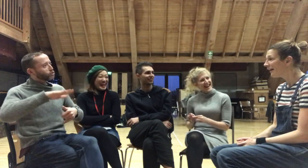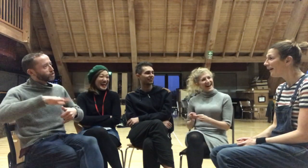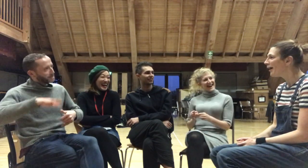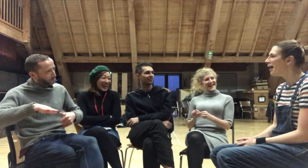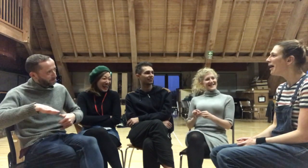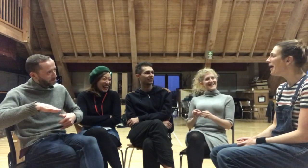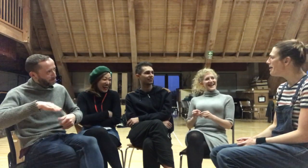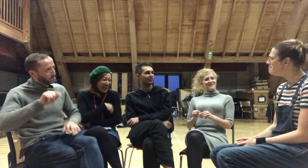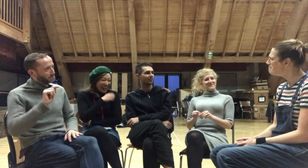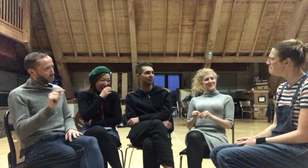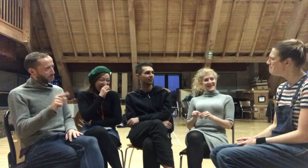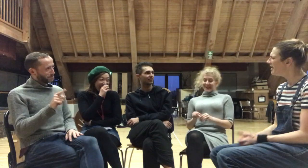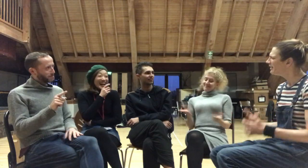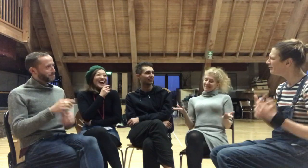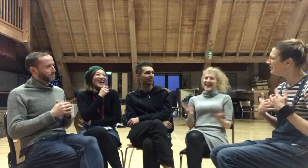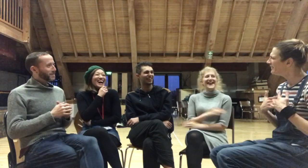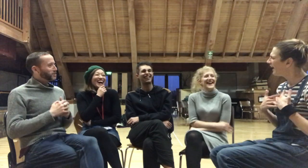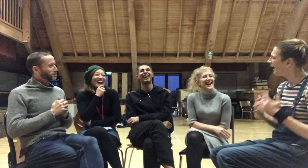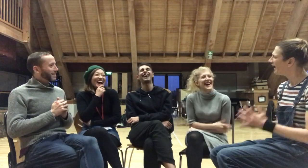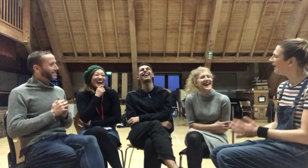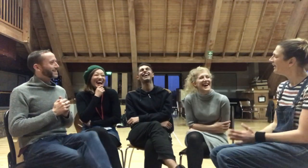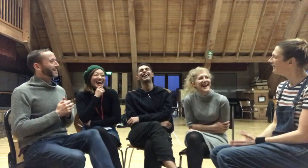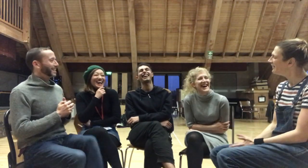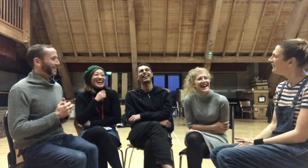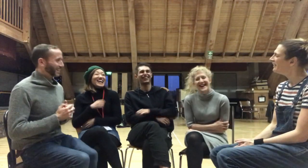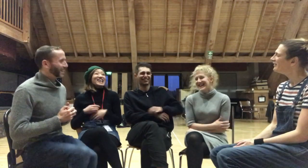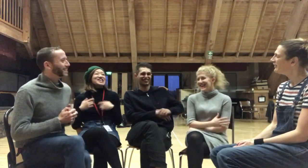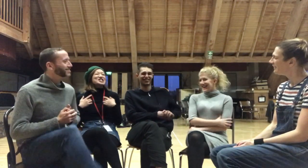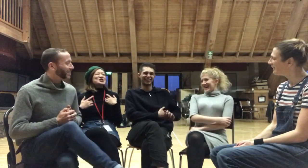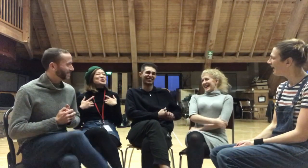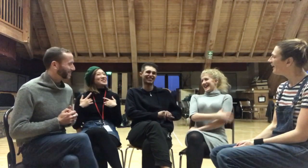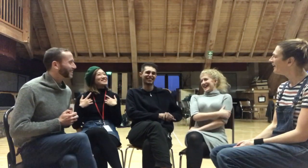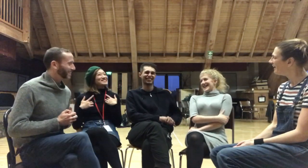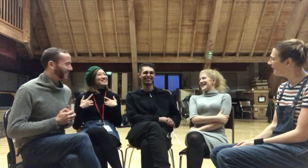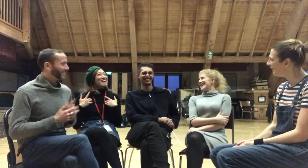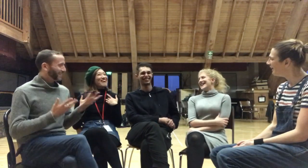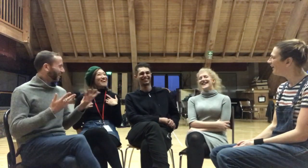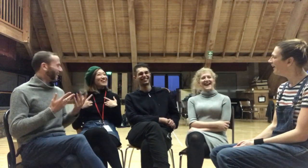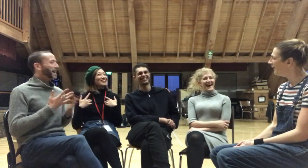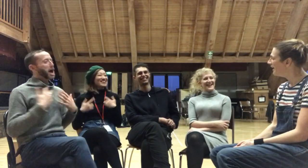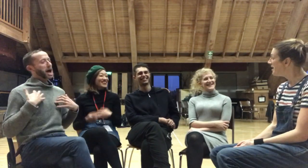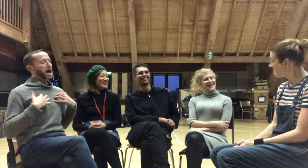And, erm...yes! Interesting